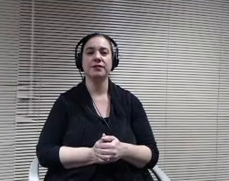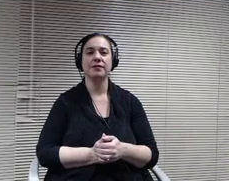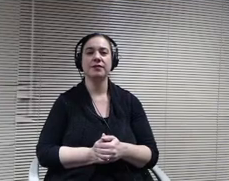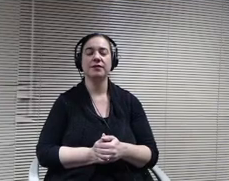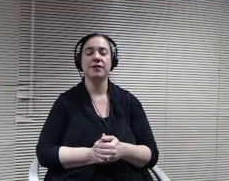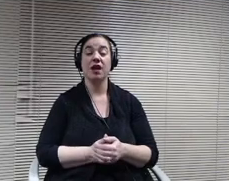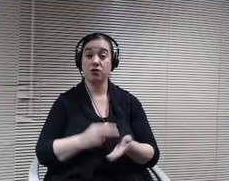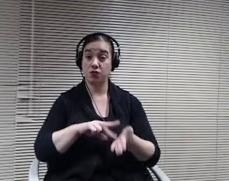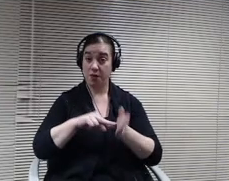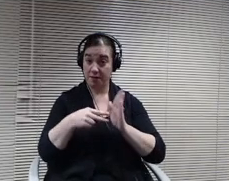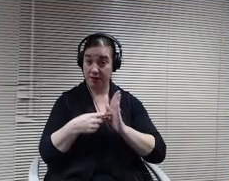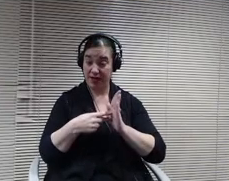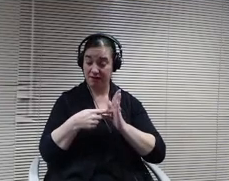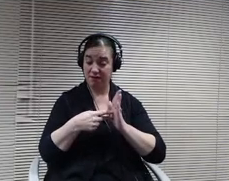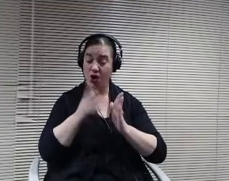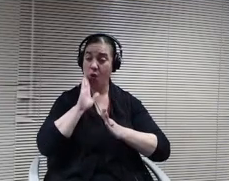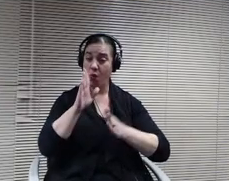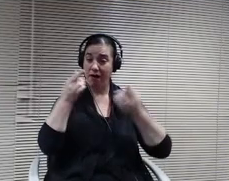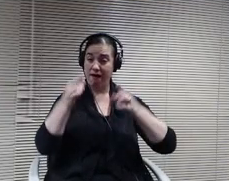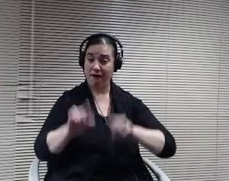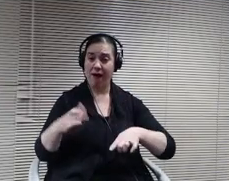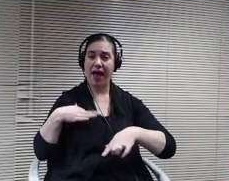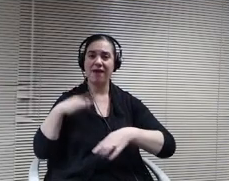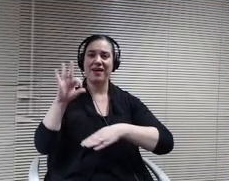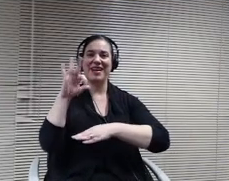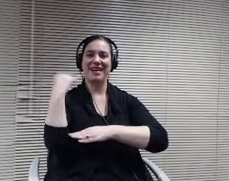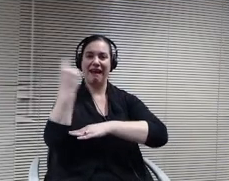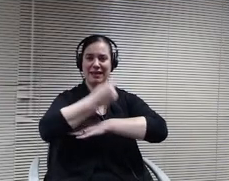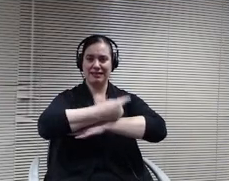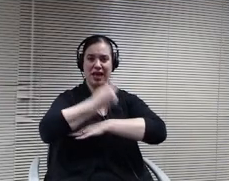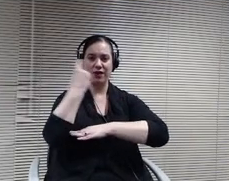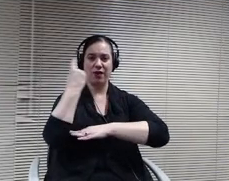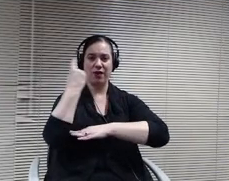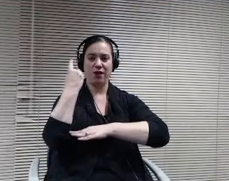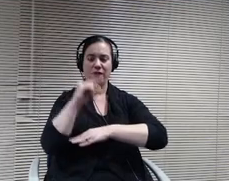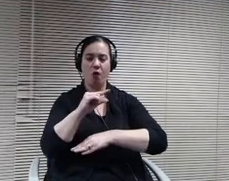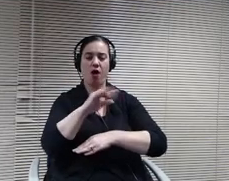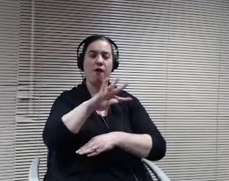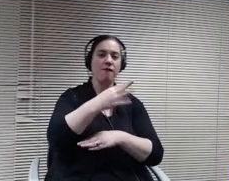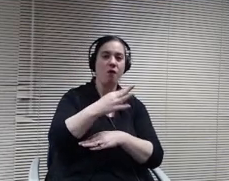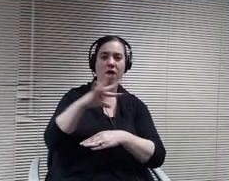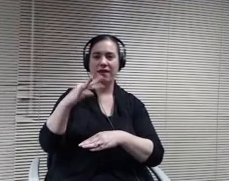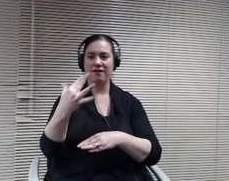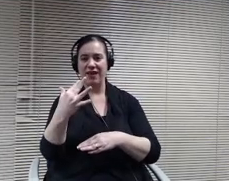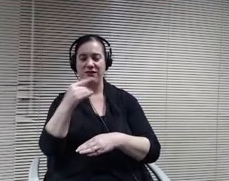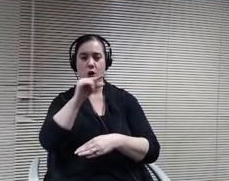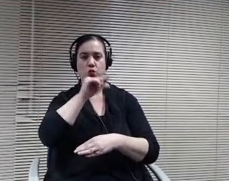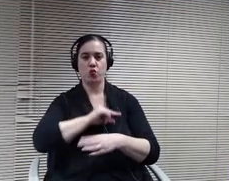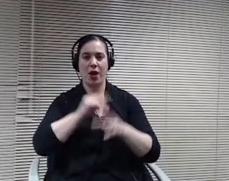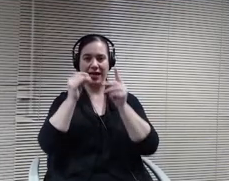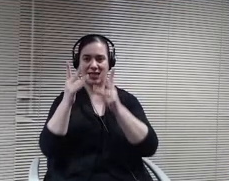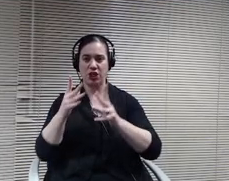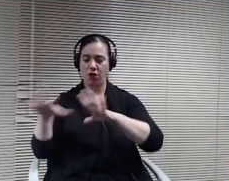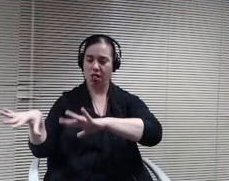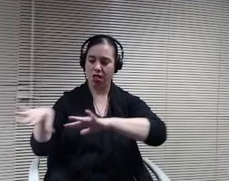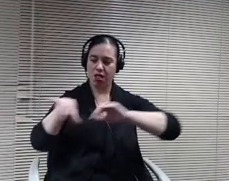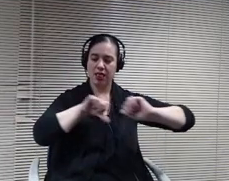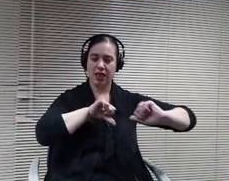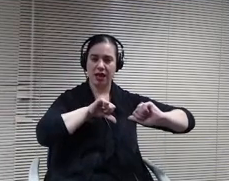teachers to kind of vacate the high school, though we'd like to get them moved back to the elementary schools much quicker